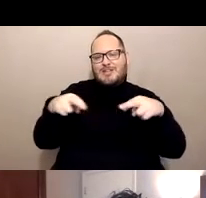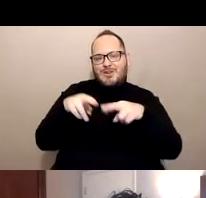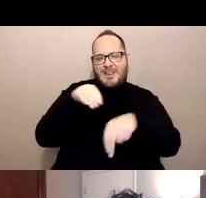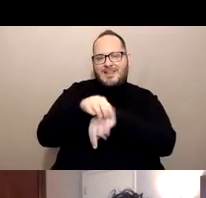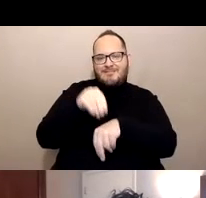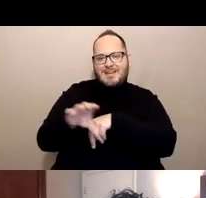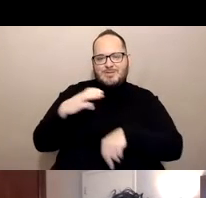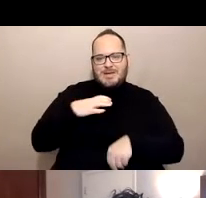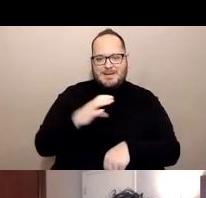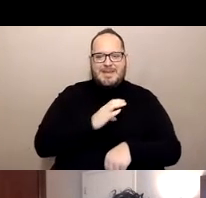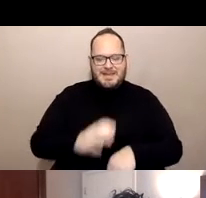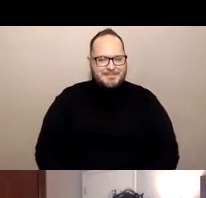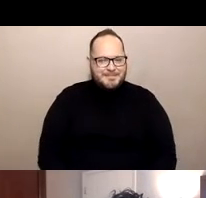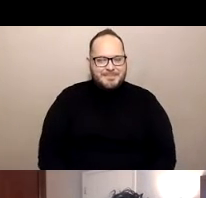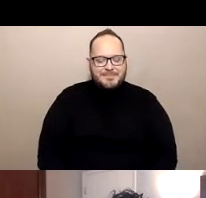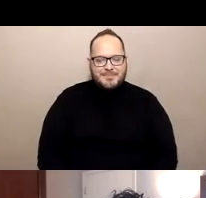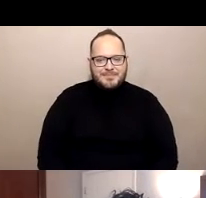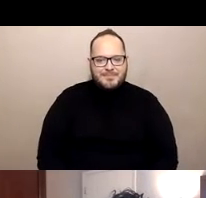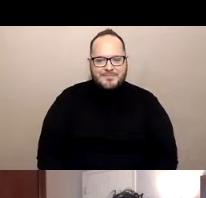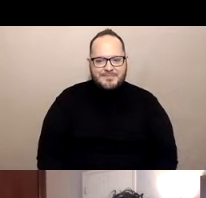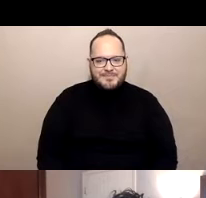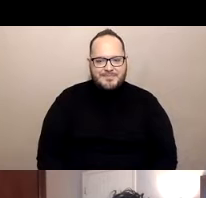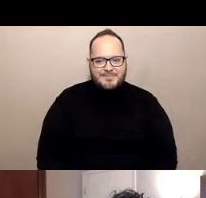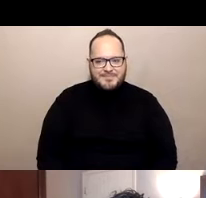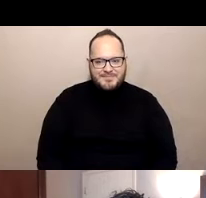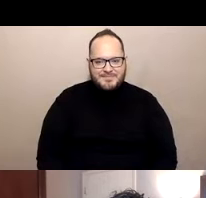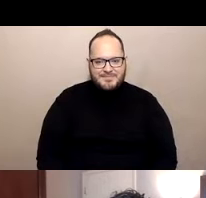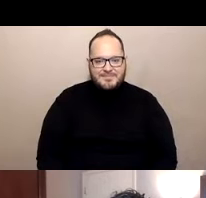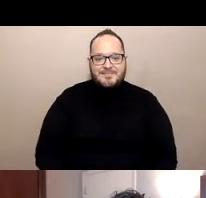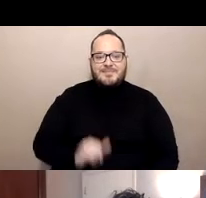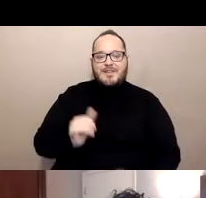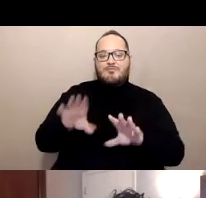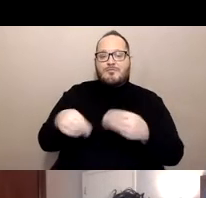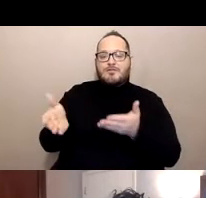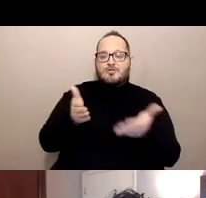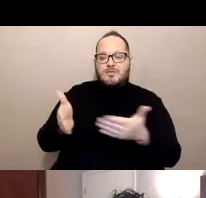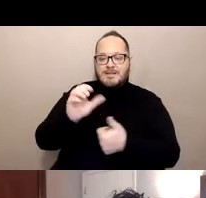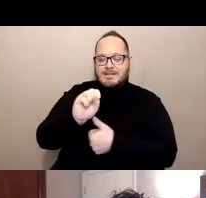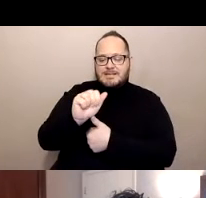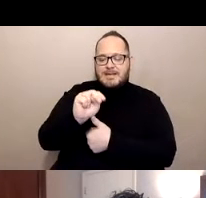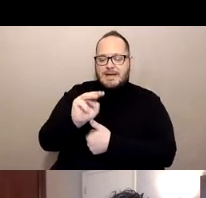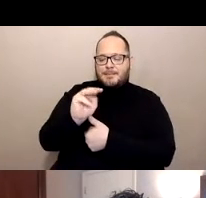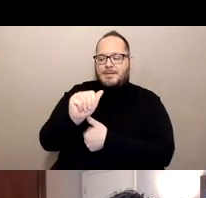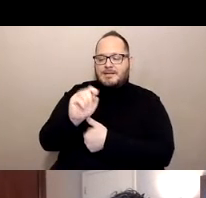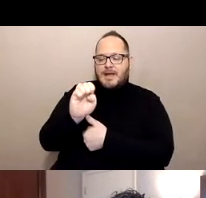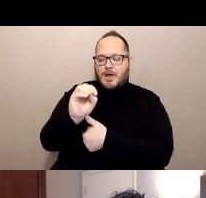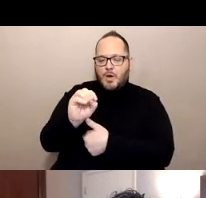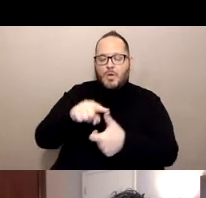Which serve San Mateo. San Francisco